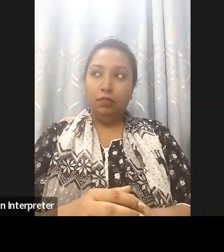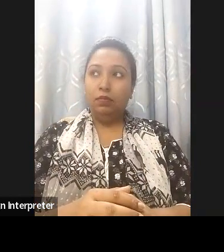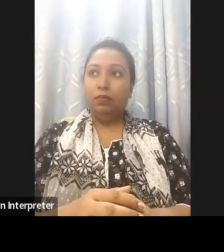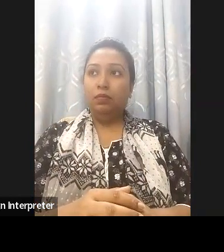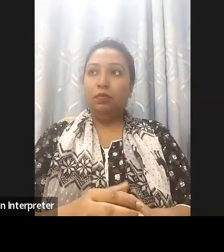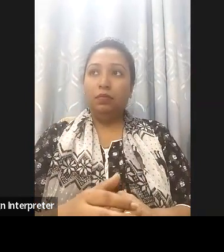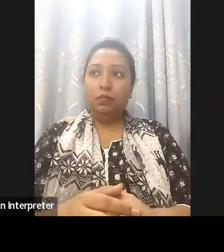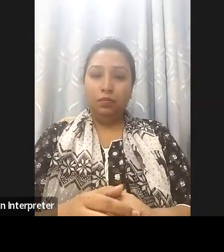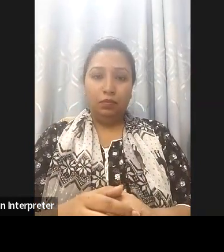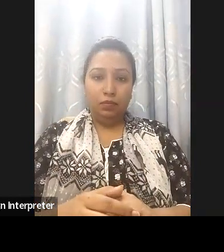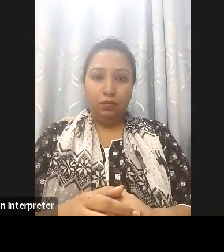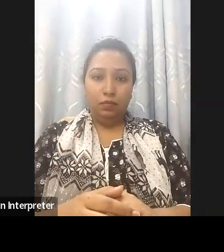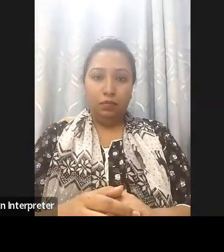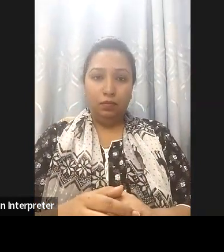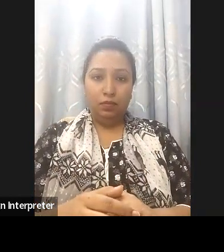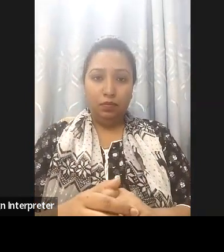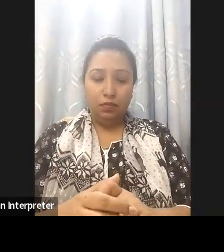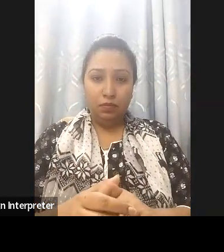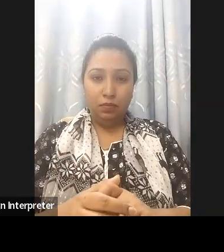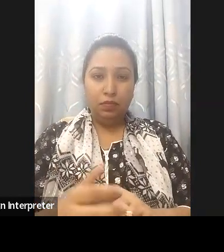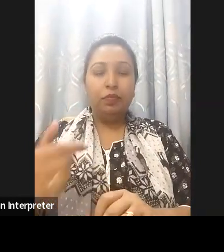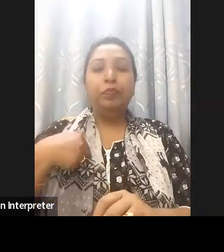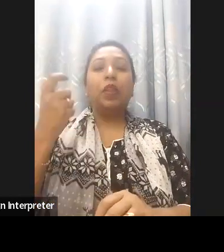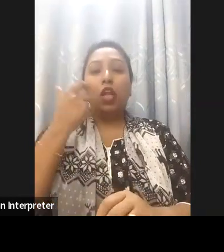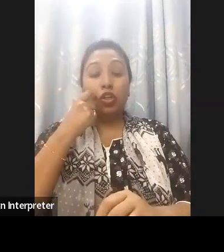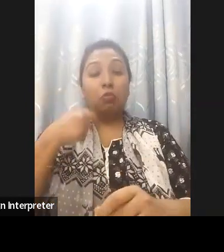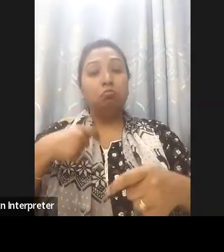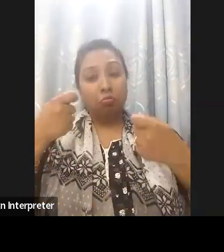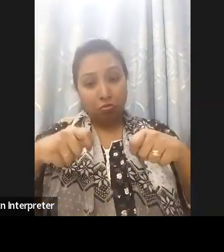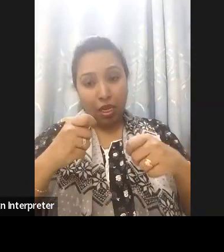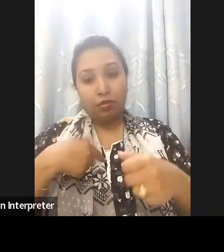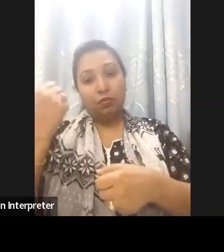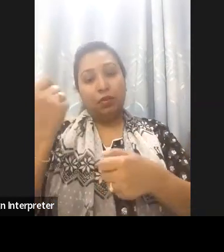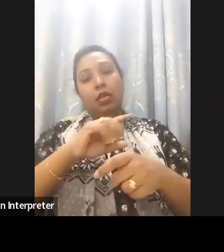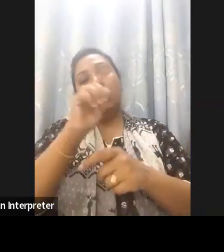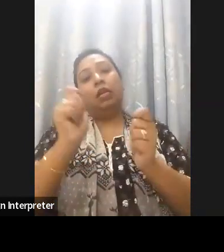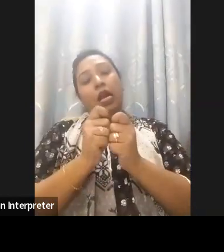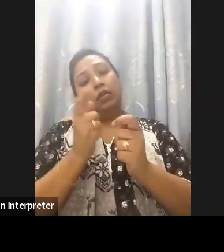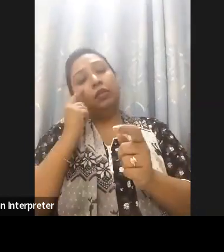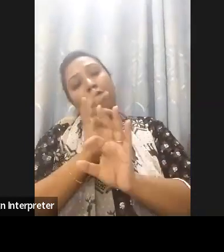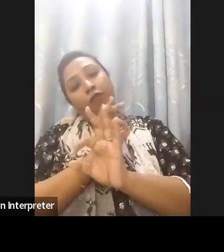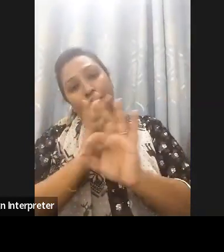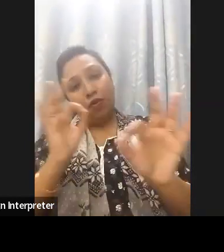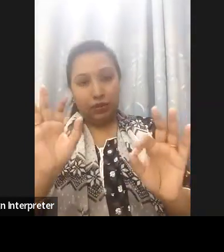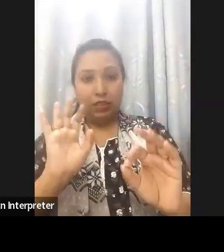with you the government in this project of making inclusive banking, inclusive Financial system. Well